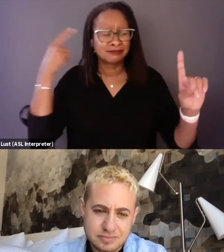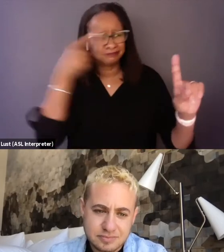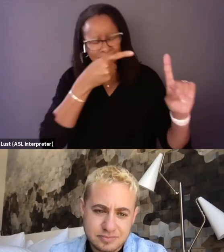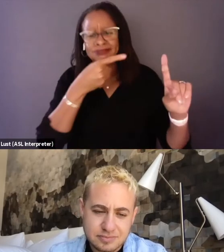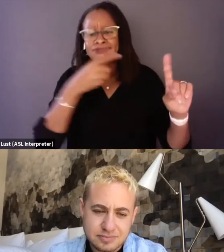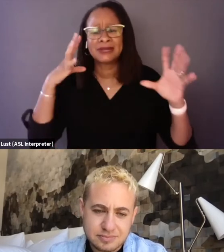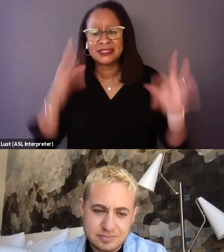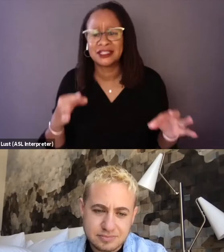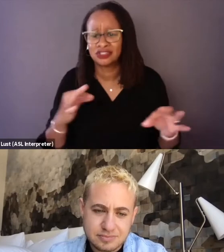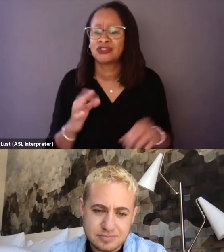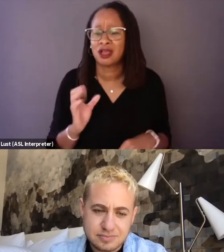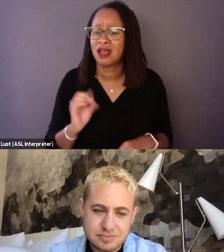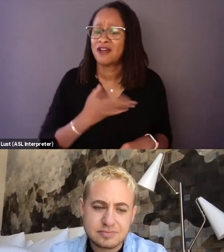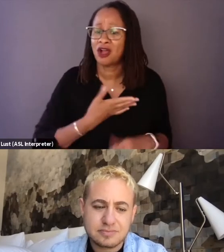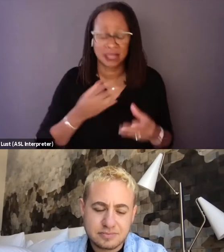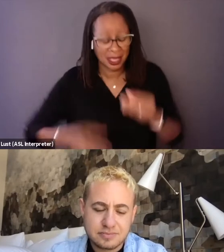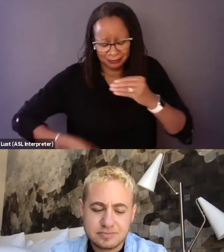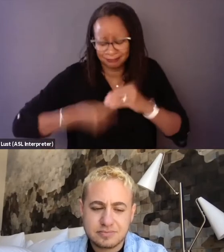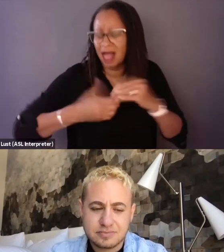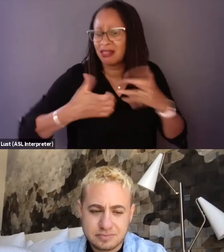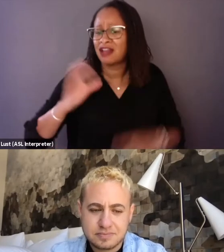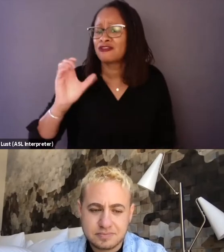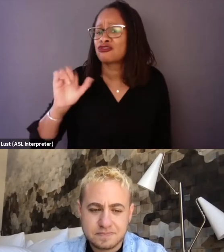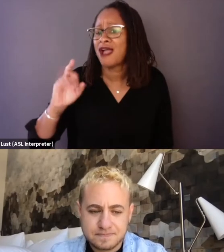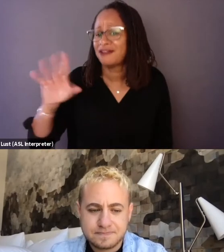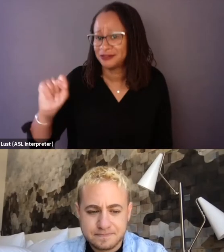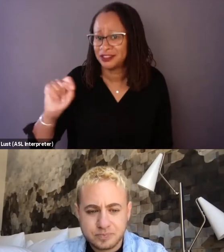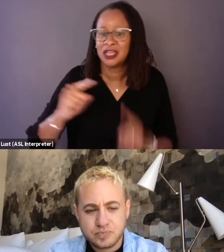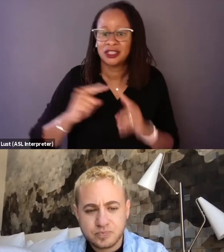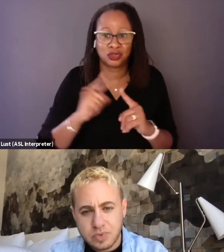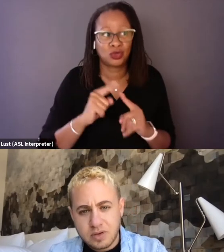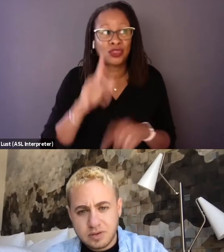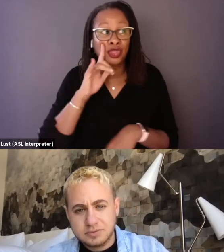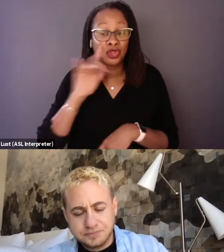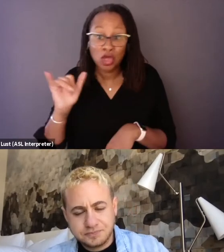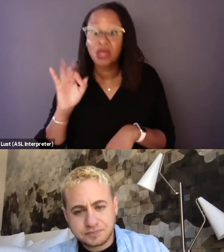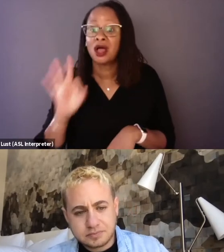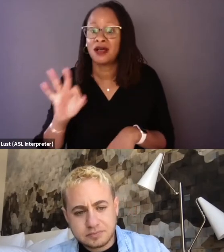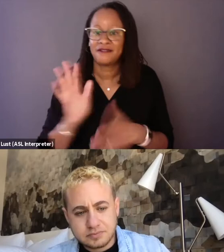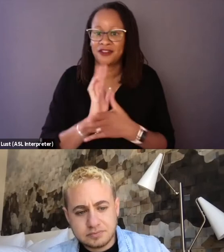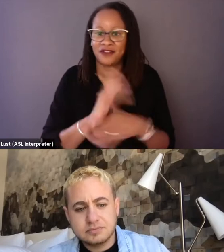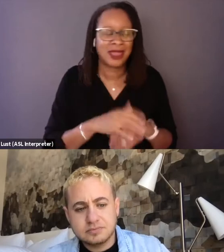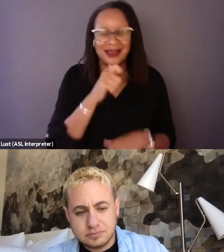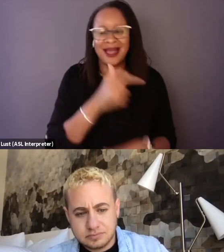to put a lot of craft into the look of the film, and to be consistently so, not to just get lazy and be a fly on the wall, sort of slobby handheld,